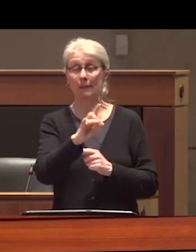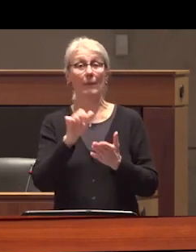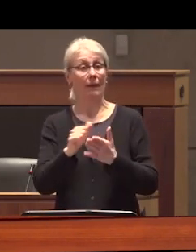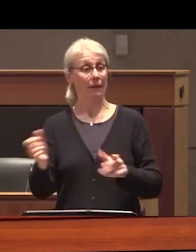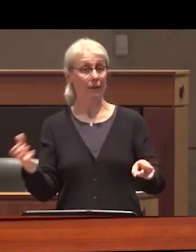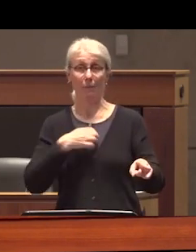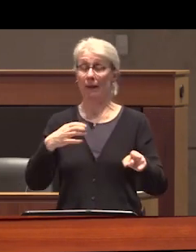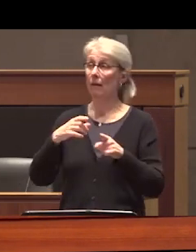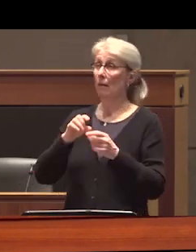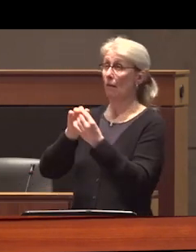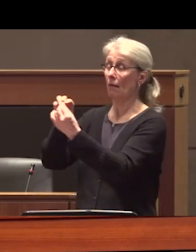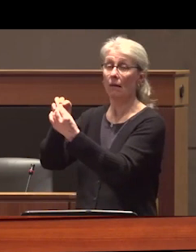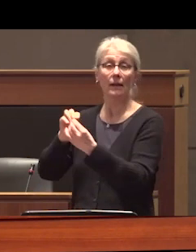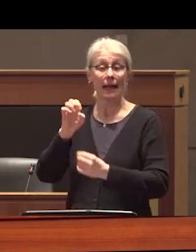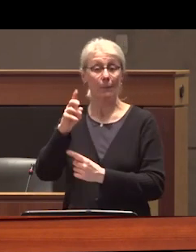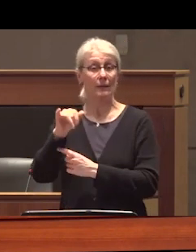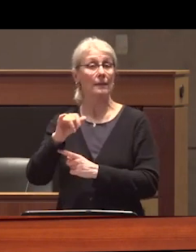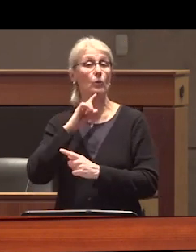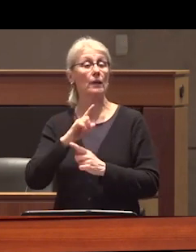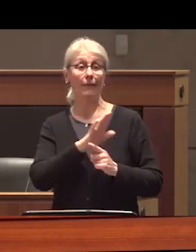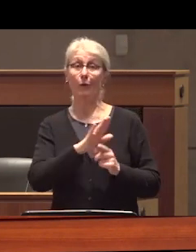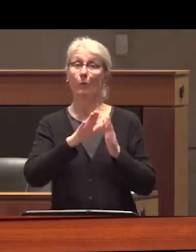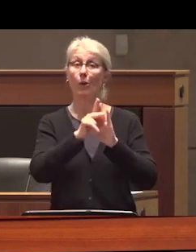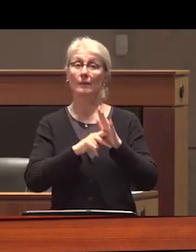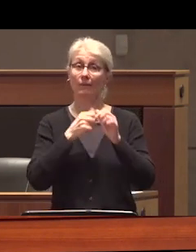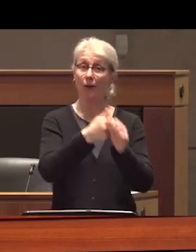the Myriad ways that the embassy undermined its own policies as a civil service branch of